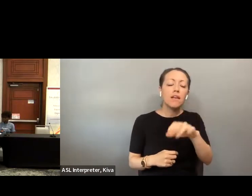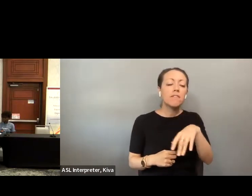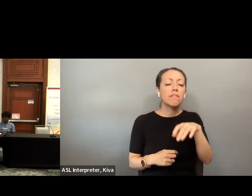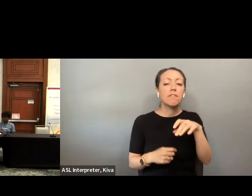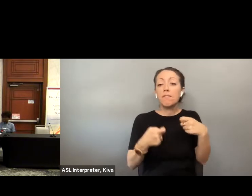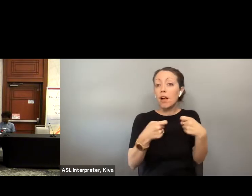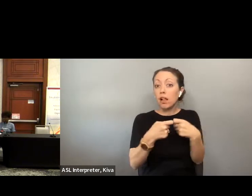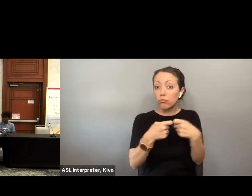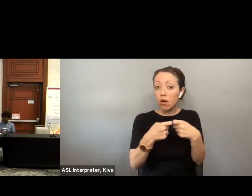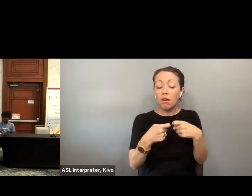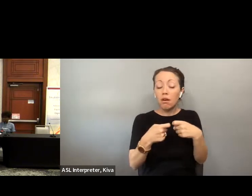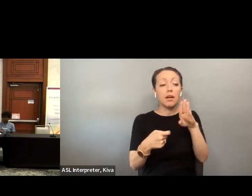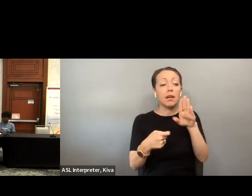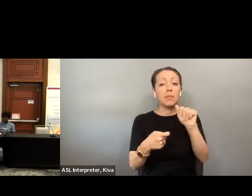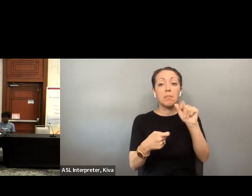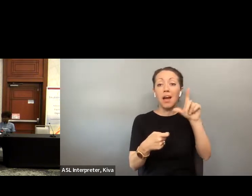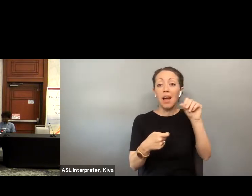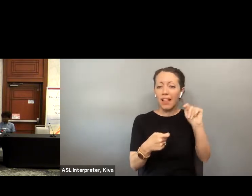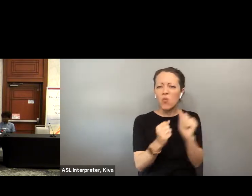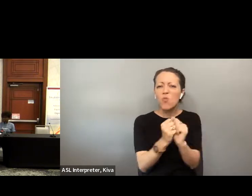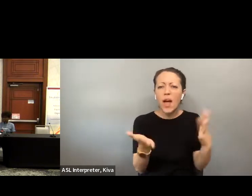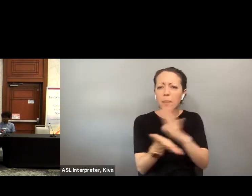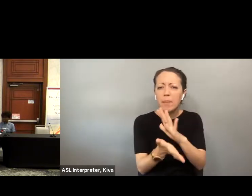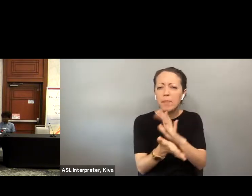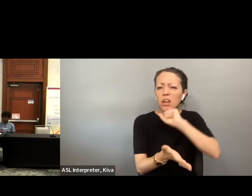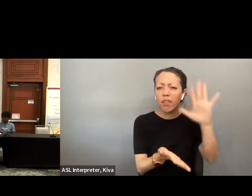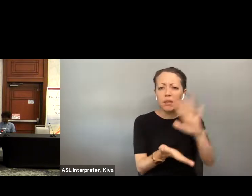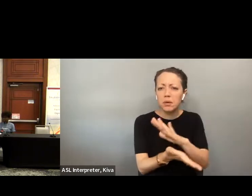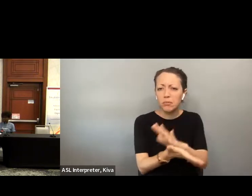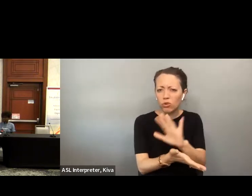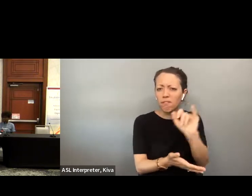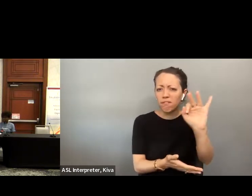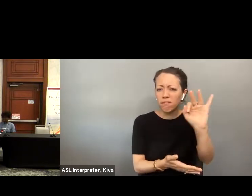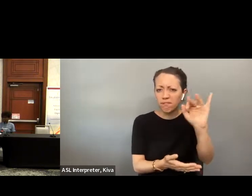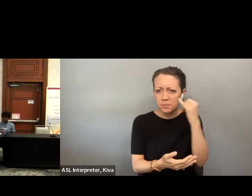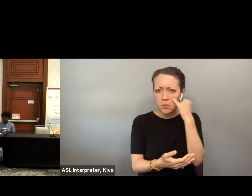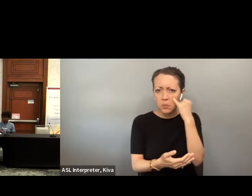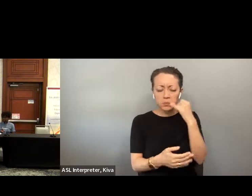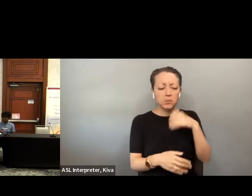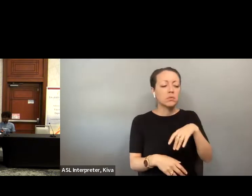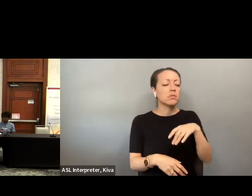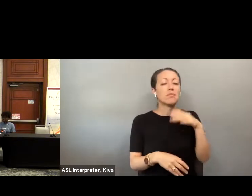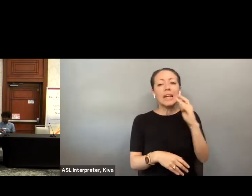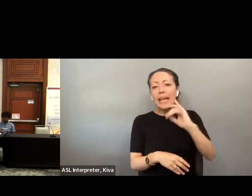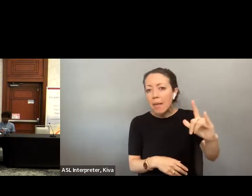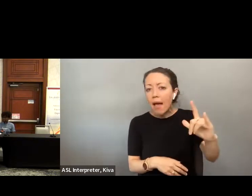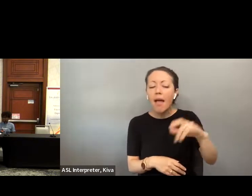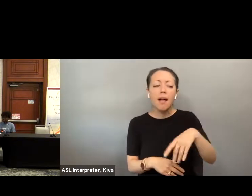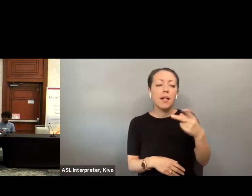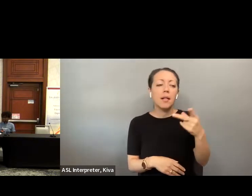does raise a lot of concerns when it comes to security. A fully electronic ballot, one that did not have a paper component at all